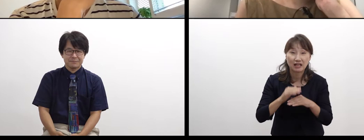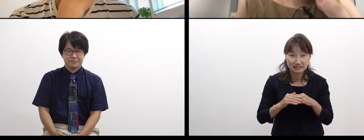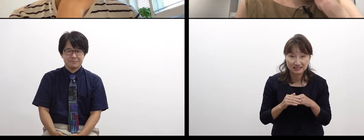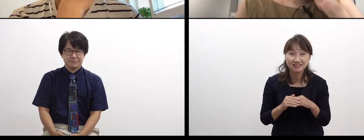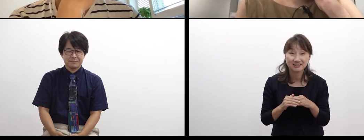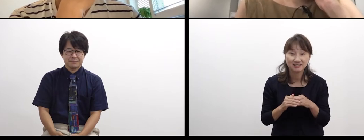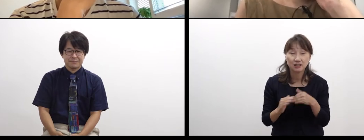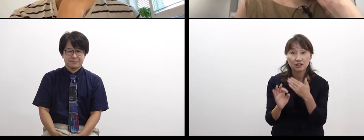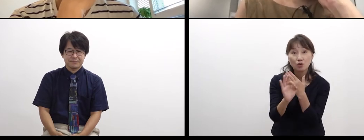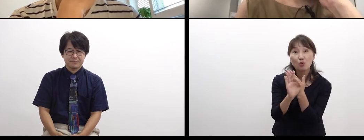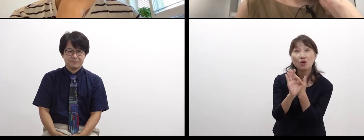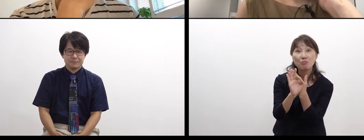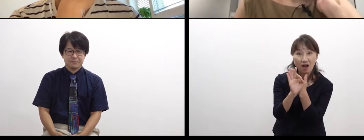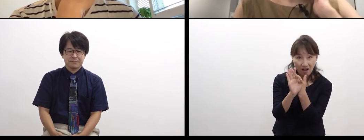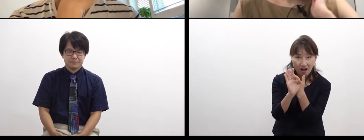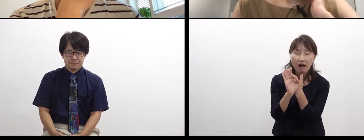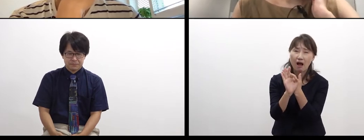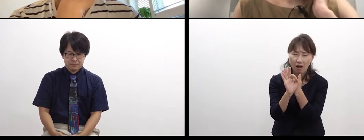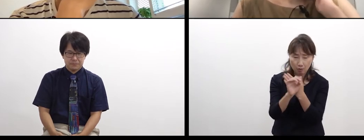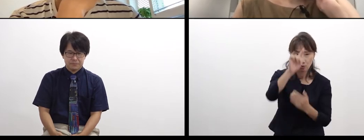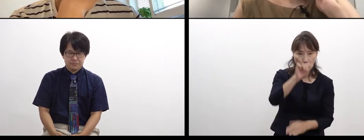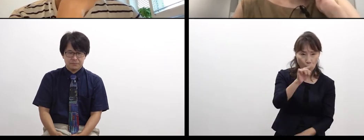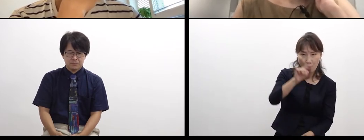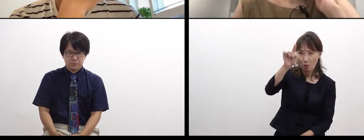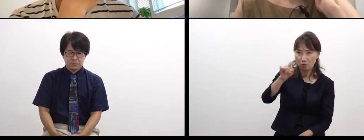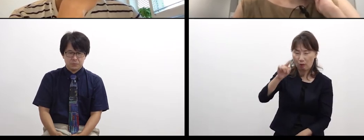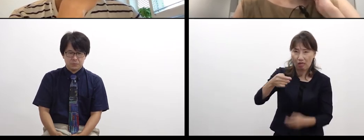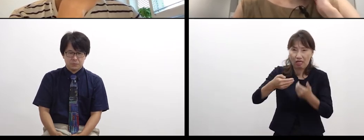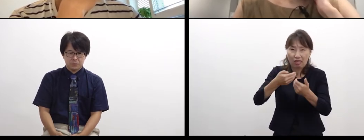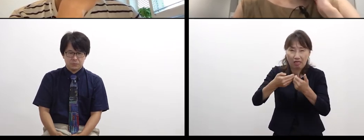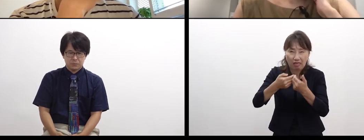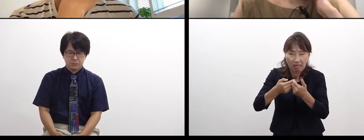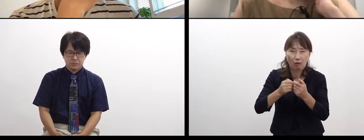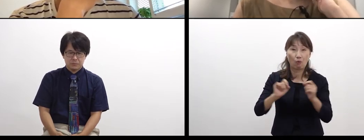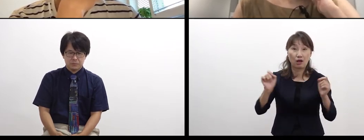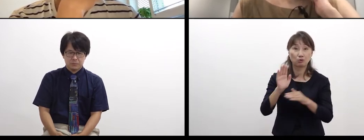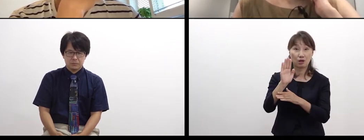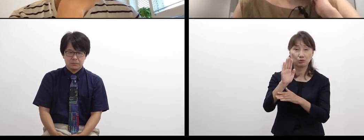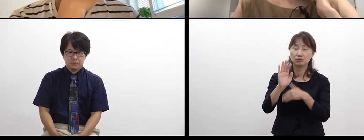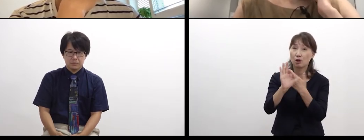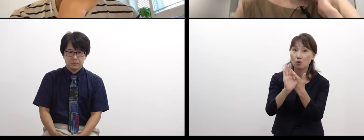For example, when I want to tell my parents about a disharmony,